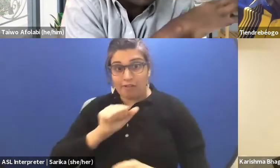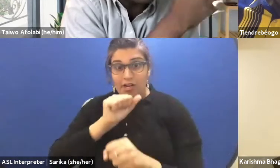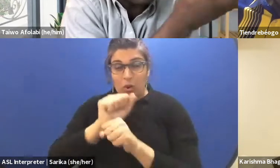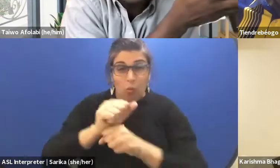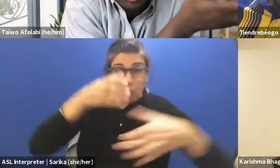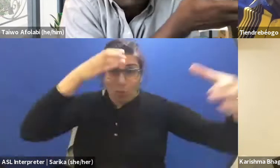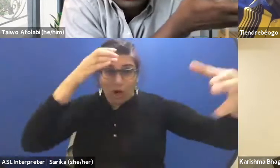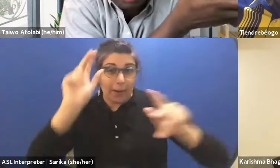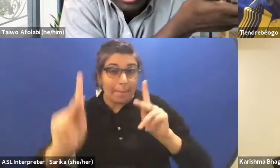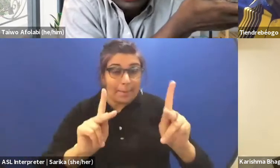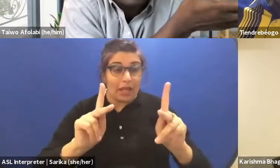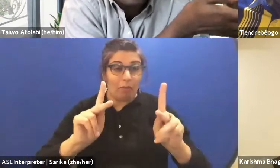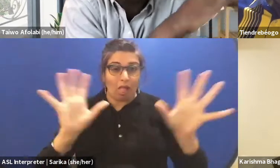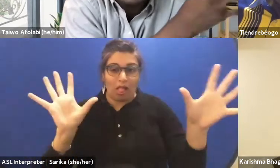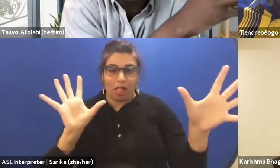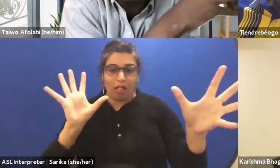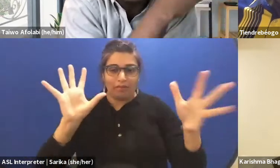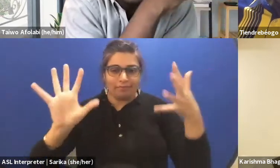to the global space and vice versa,